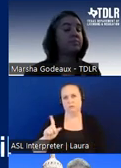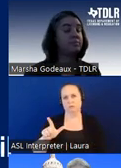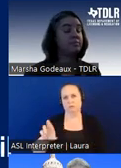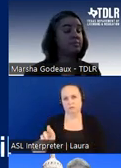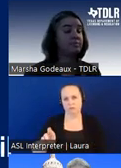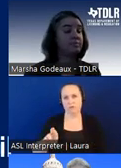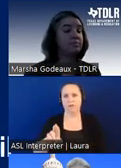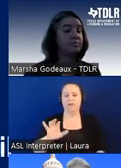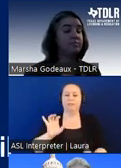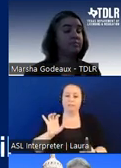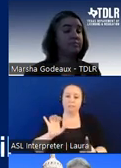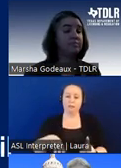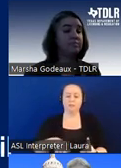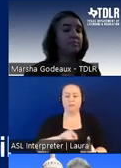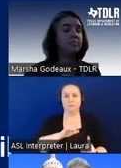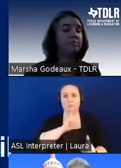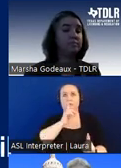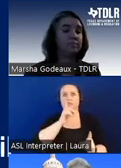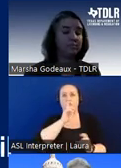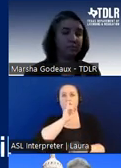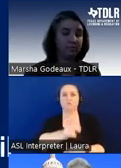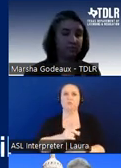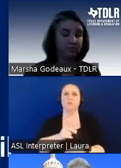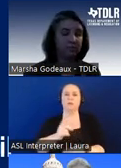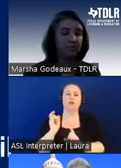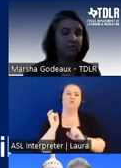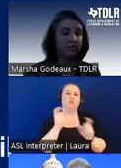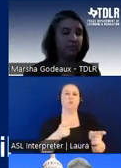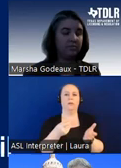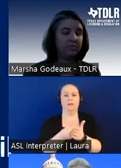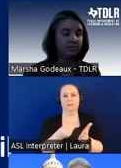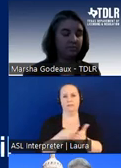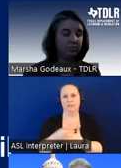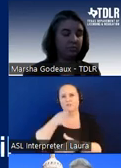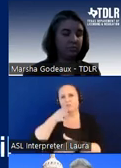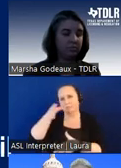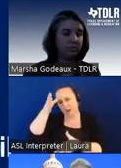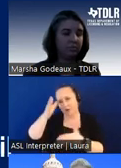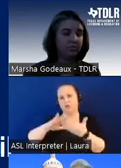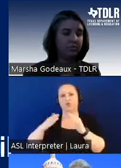especially true when donated funds from parent or community groups are used to initiate the project